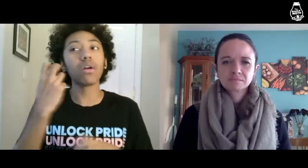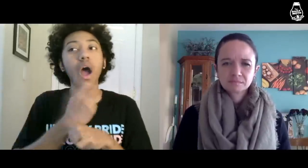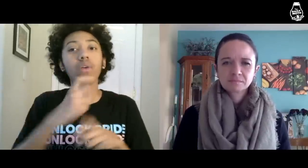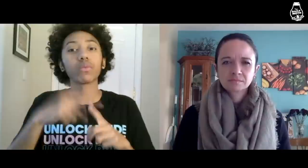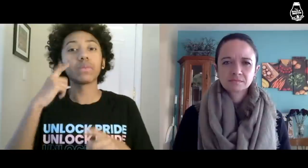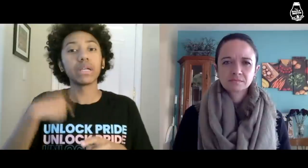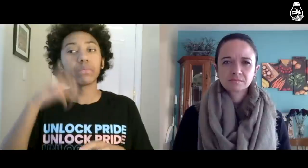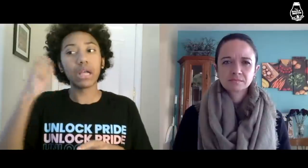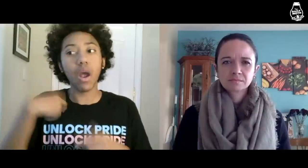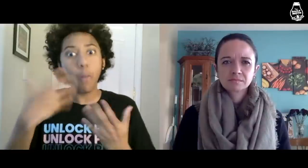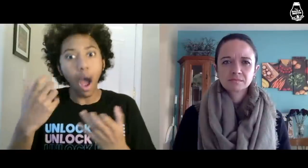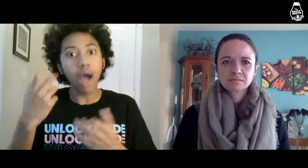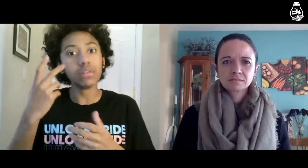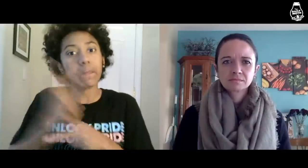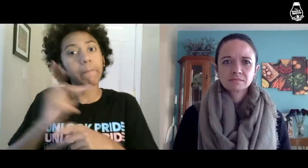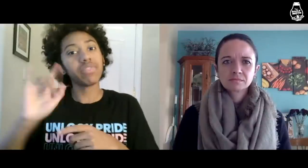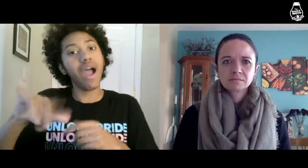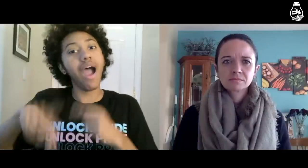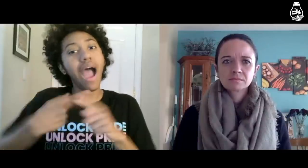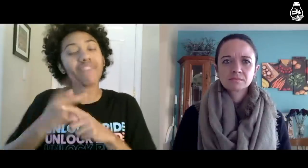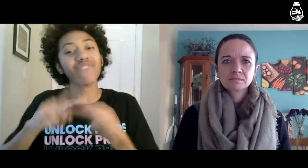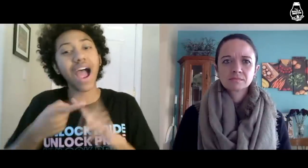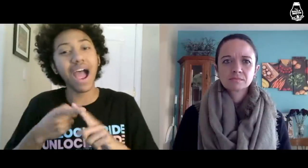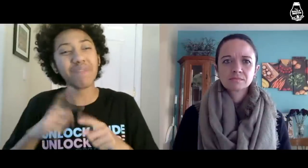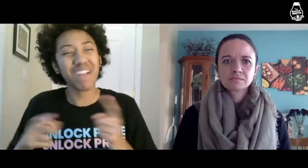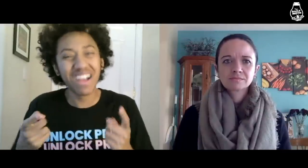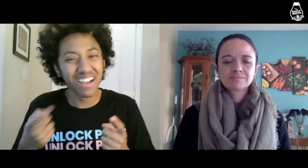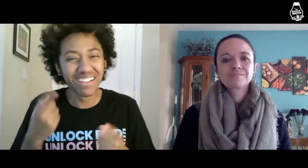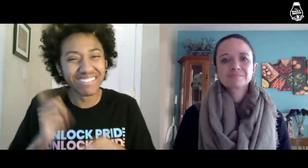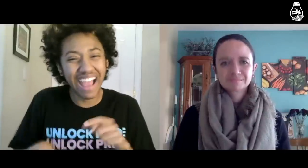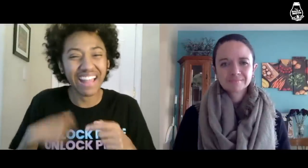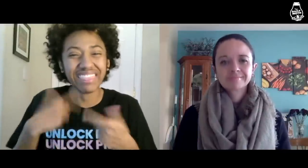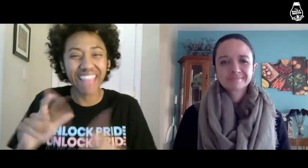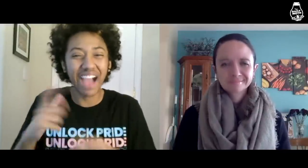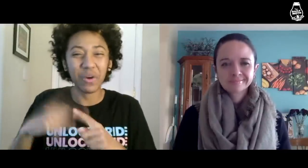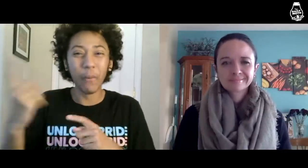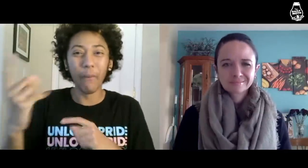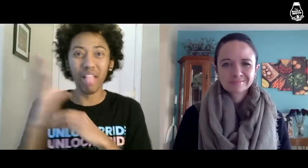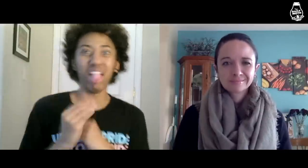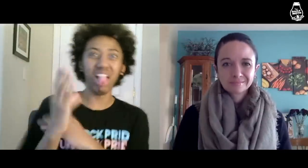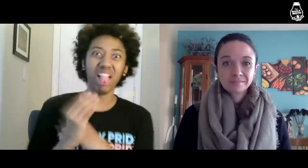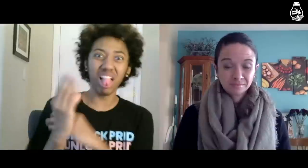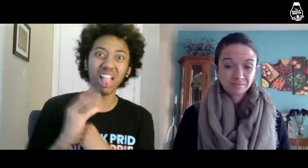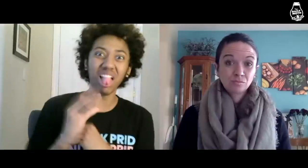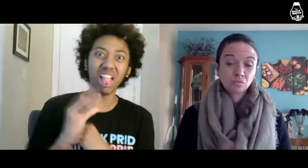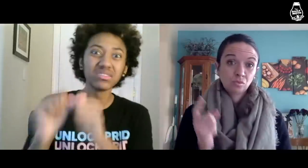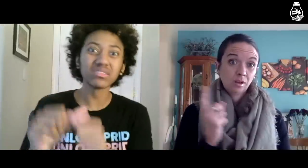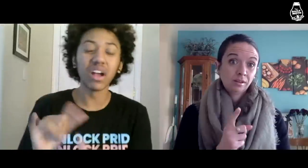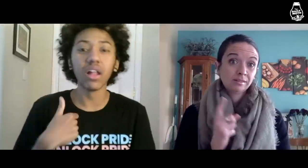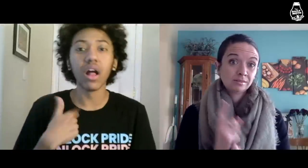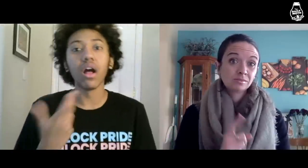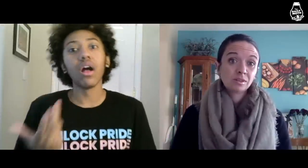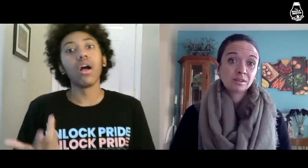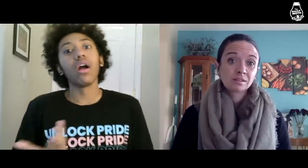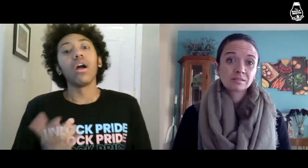It’s hard for me because I want to keep those friends, but I can’t let them degrade me constantly. Right.